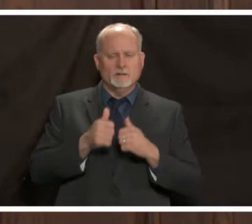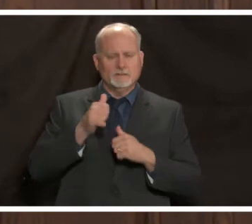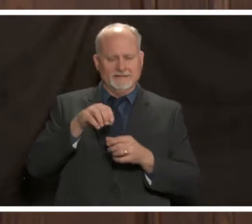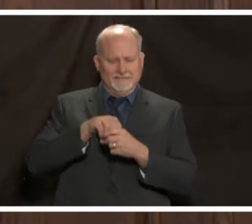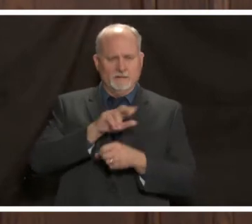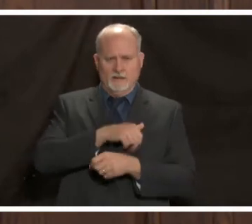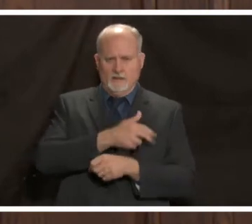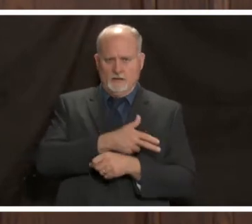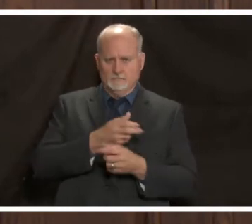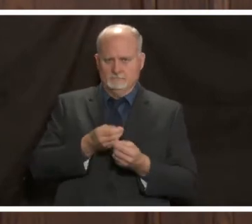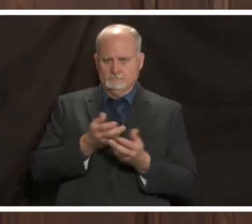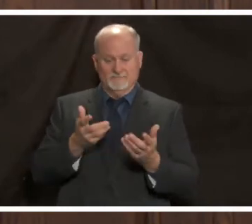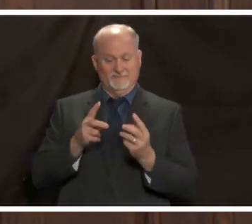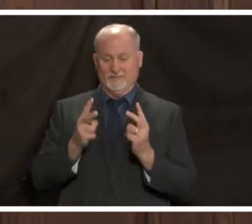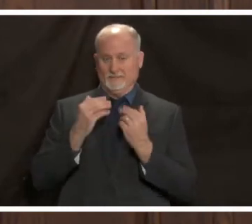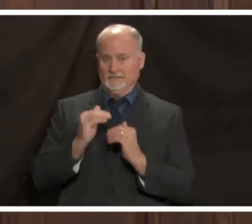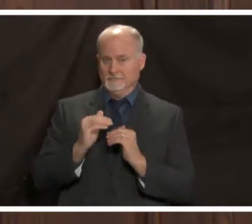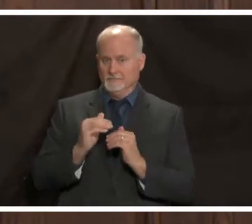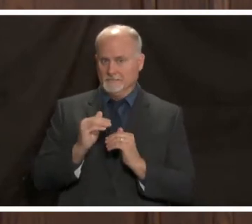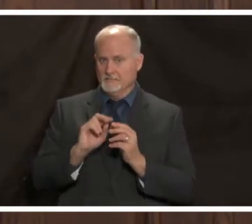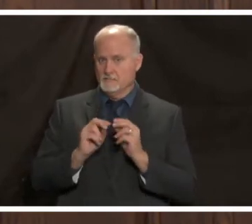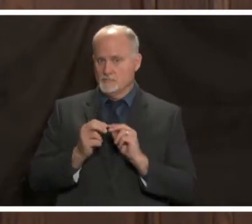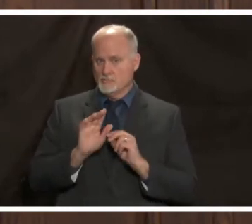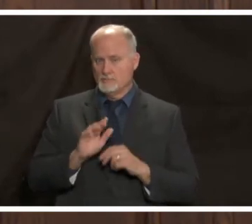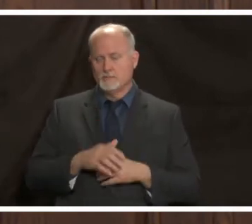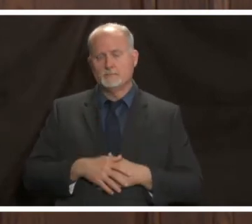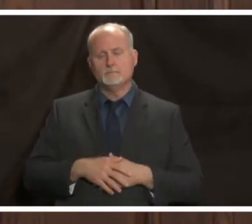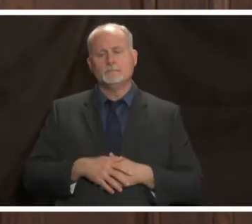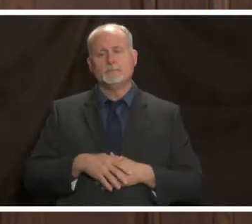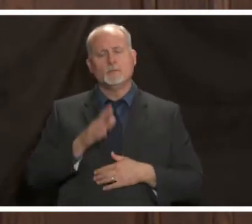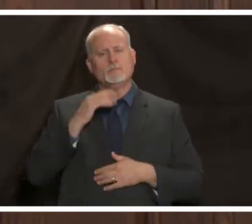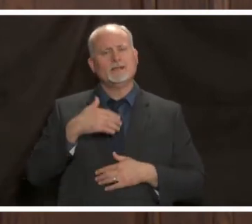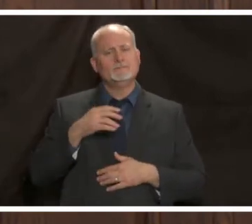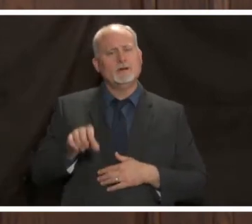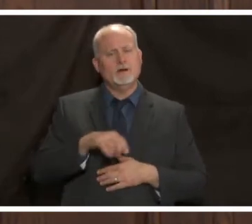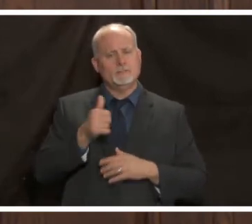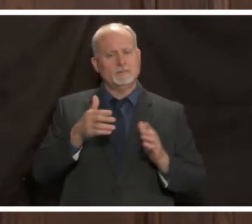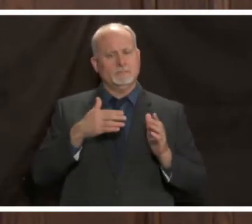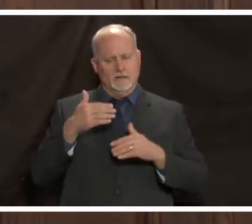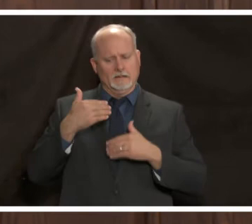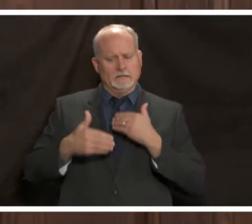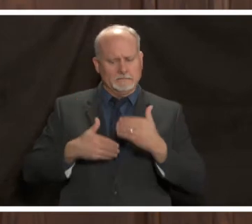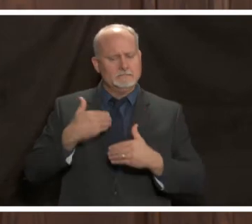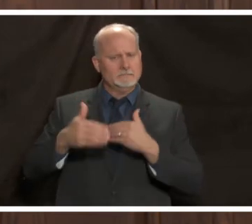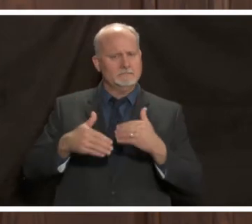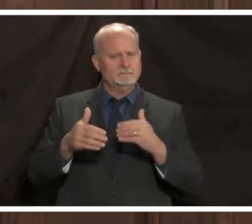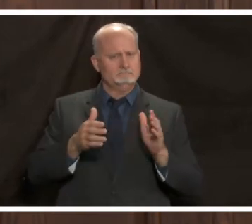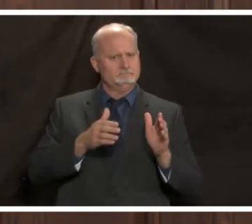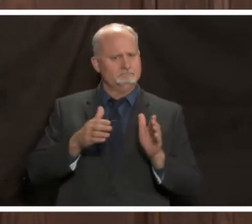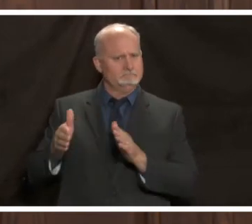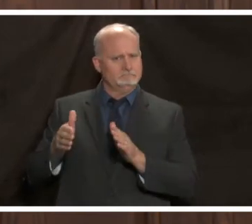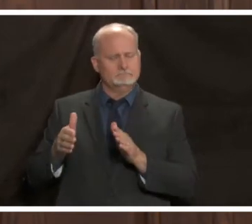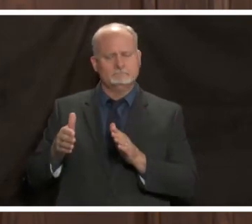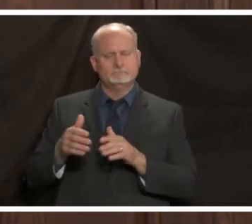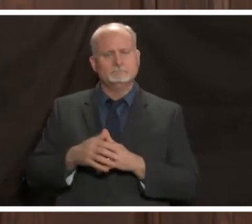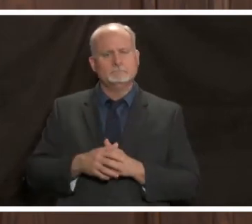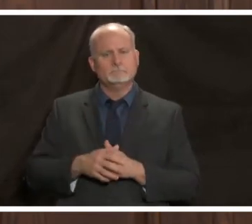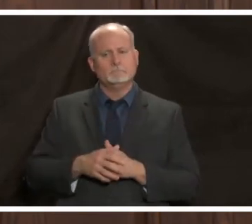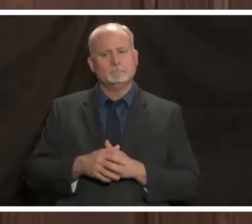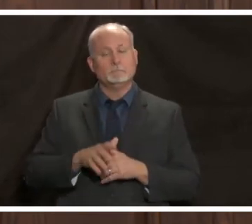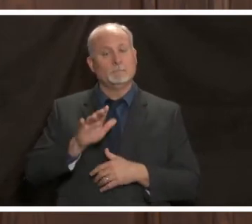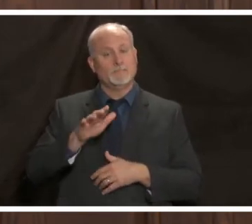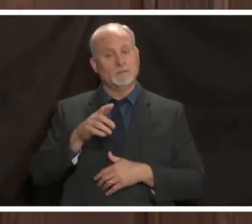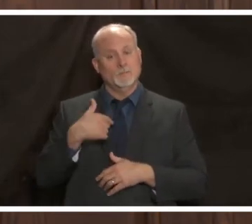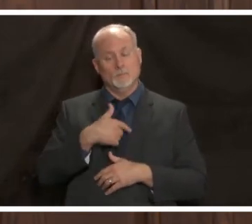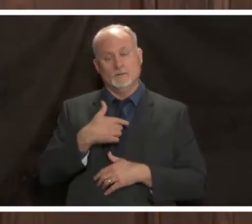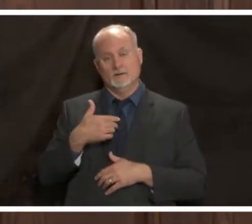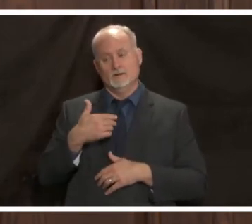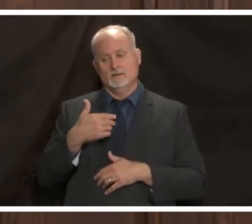and very limited in supply there'll be other plans rolled out as we go along we have pre-identified